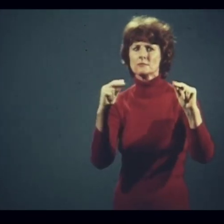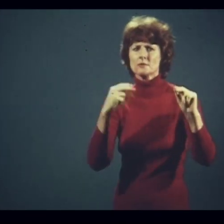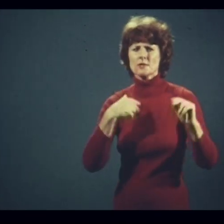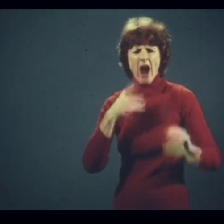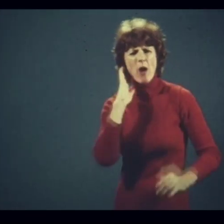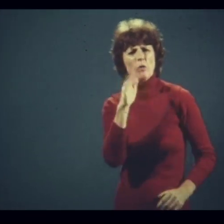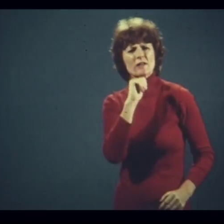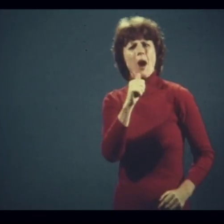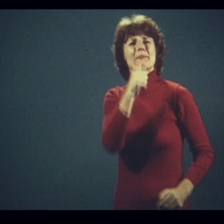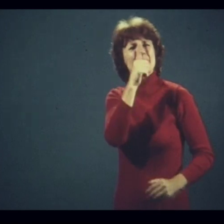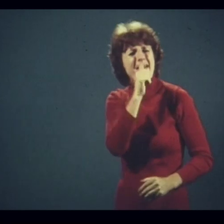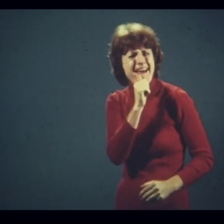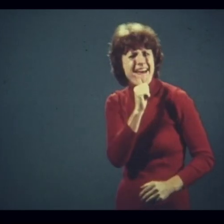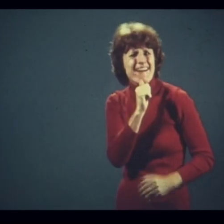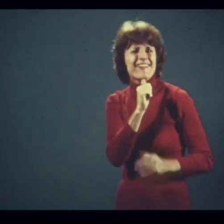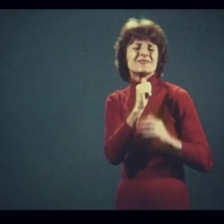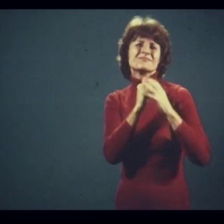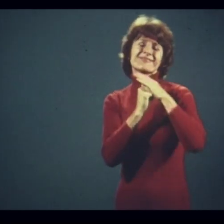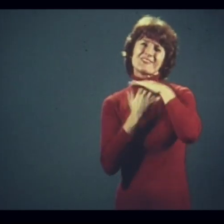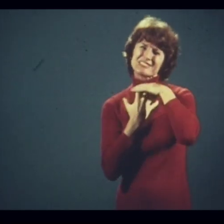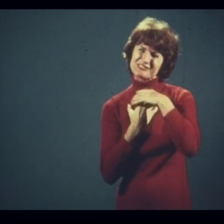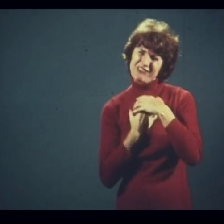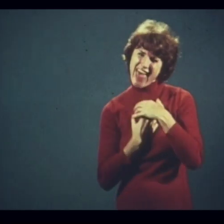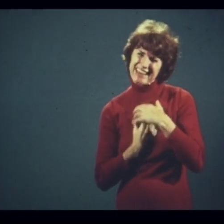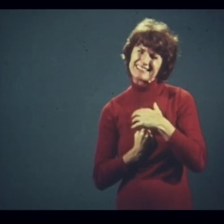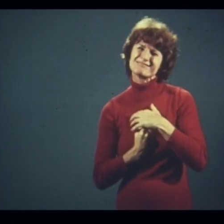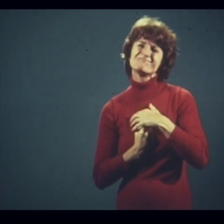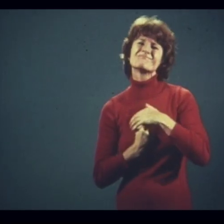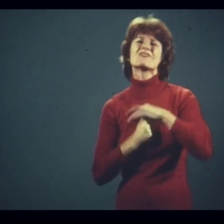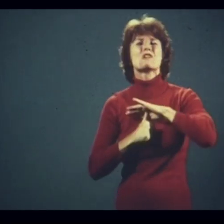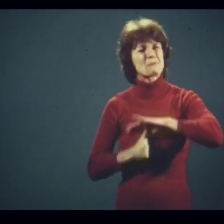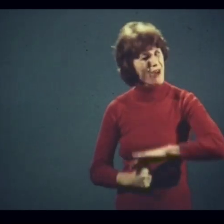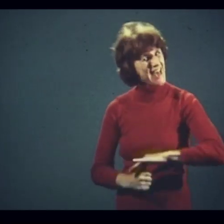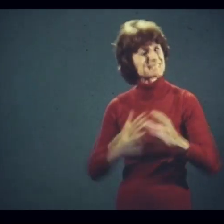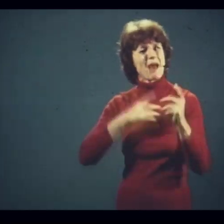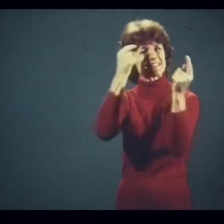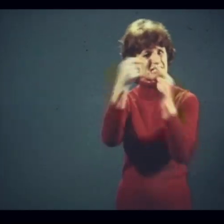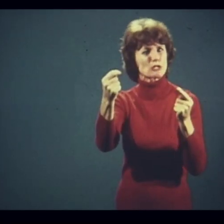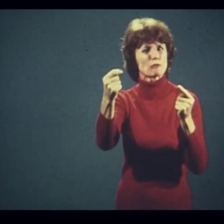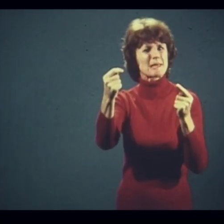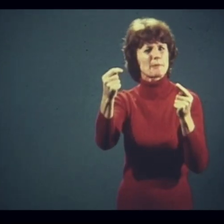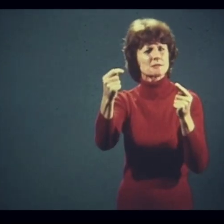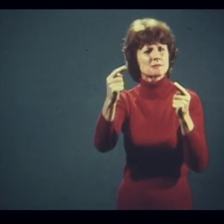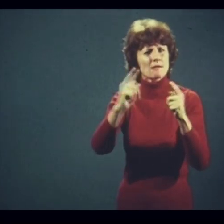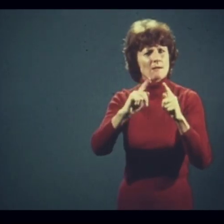I would not bear, restrain, repress my disagreement